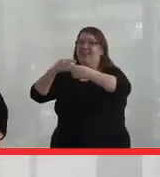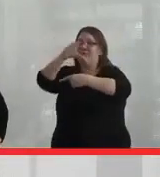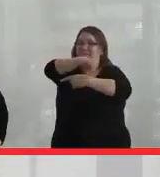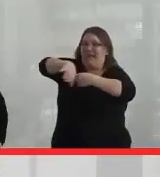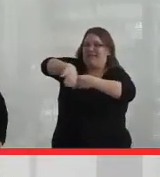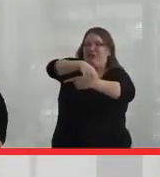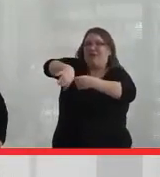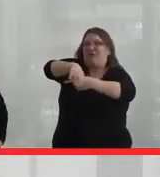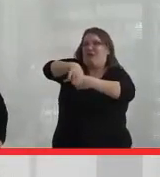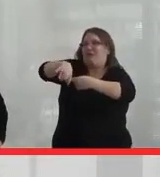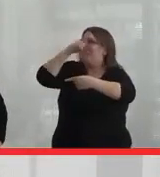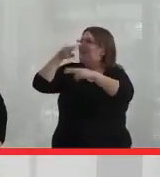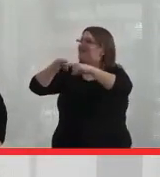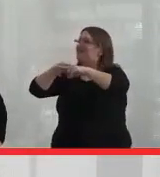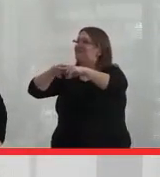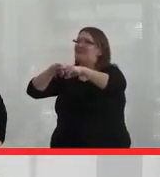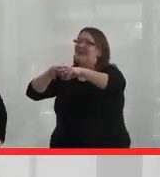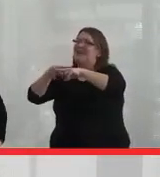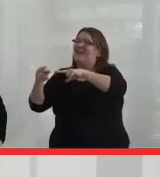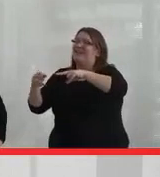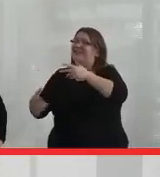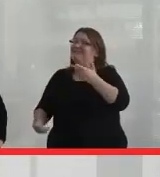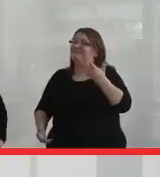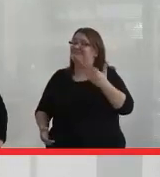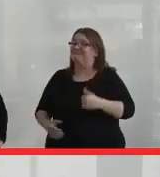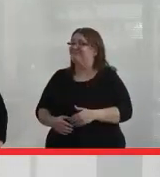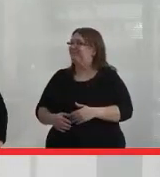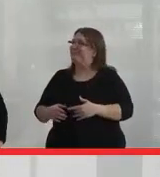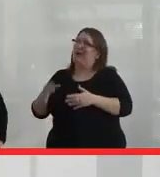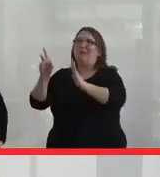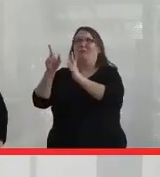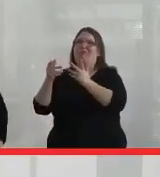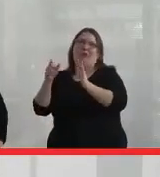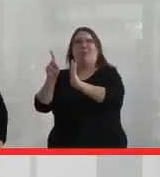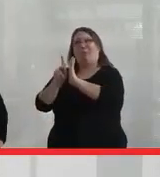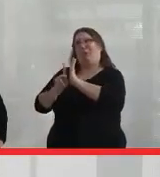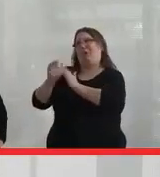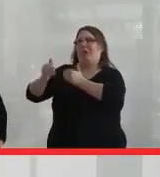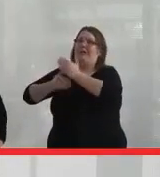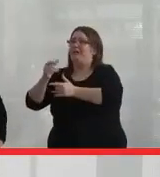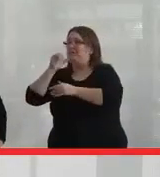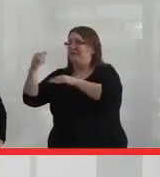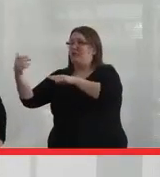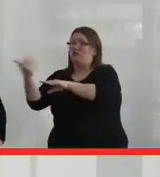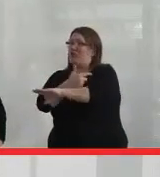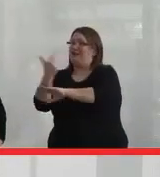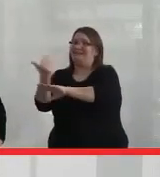But because of train protocol, I guess, they wouldn't send the trains through because they